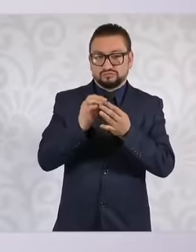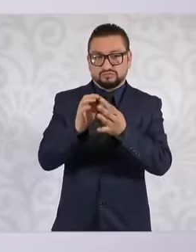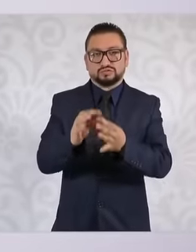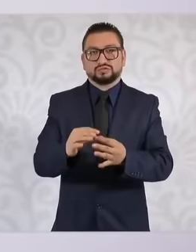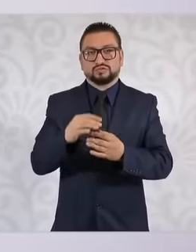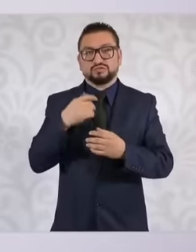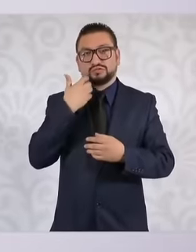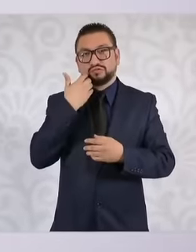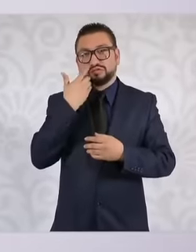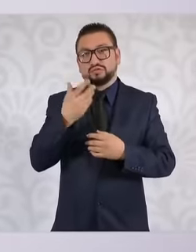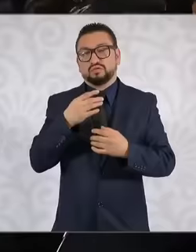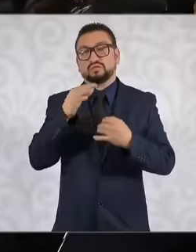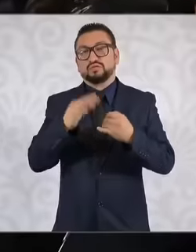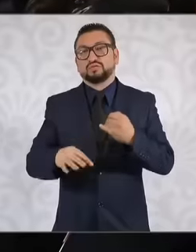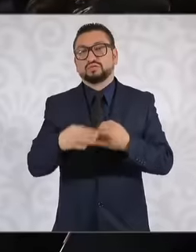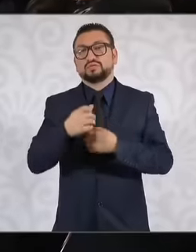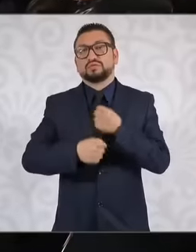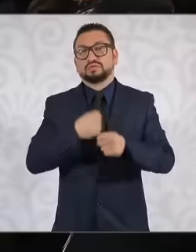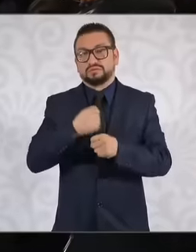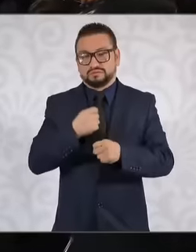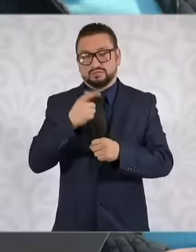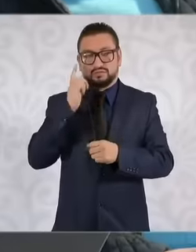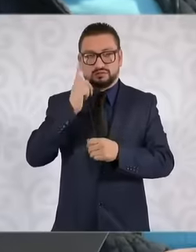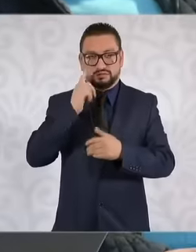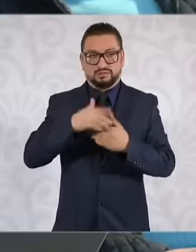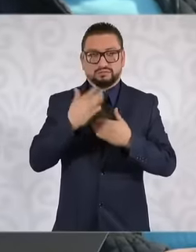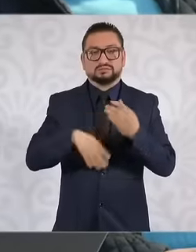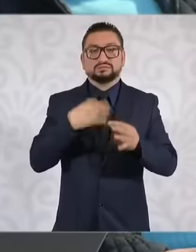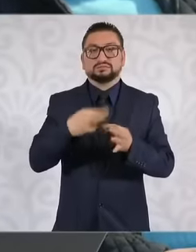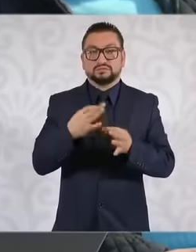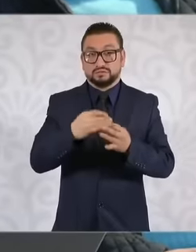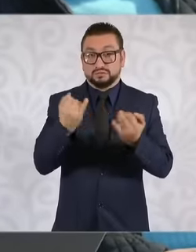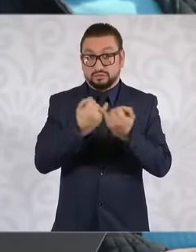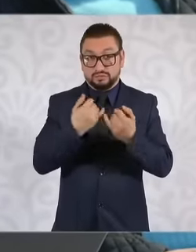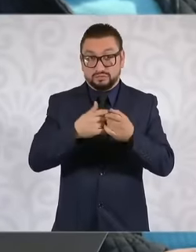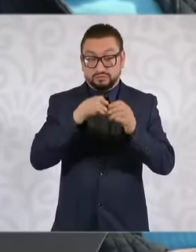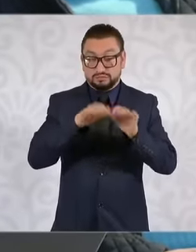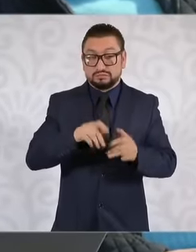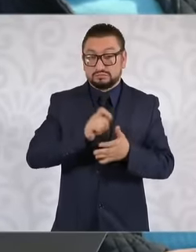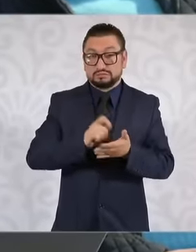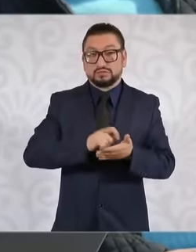I hope and contemplate continuing to write as the president did frequently For now the